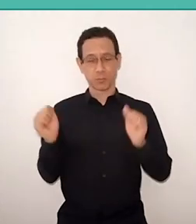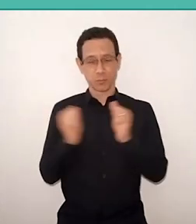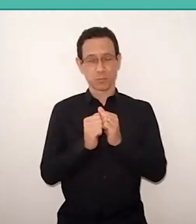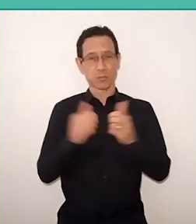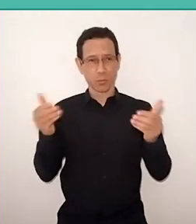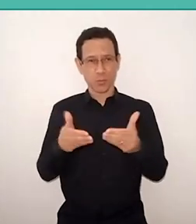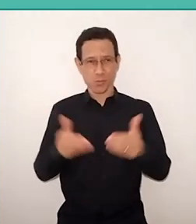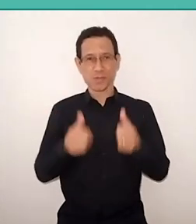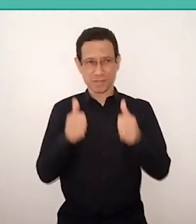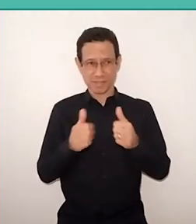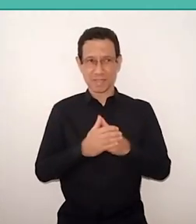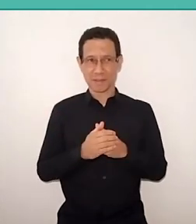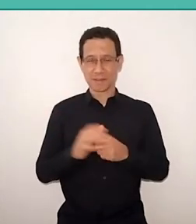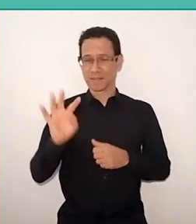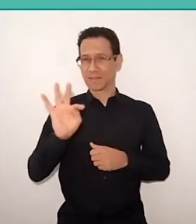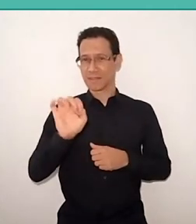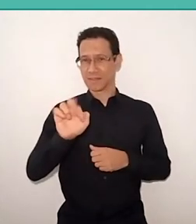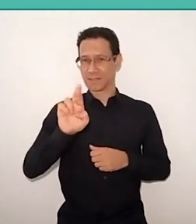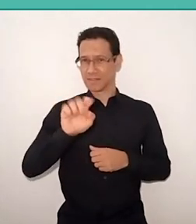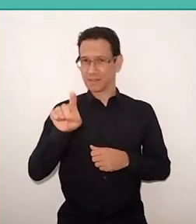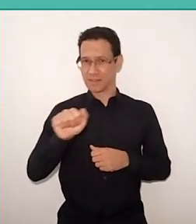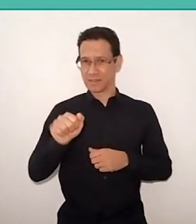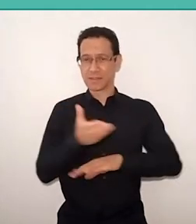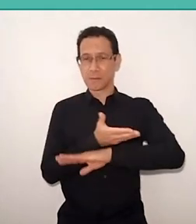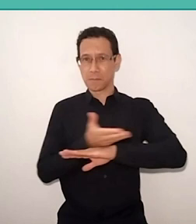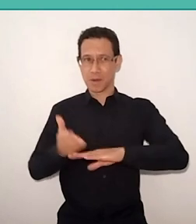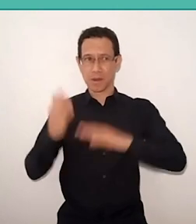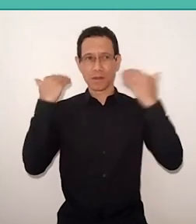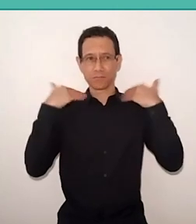I'm Tereza Perez, white, I have short gray hair,